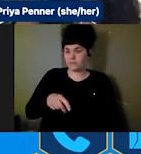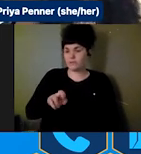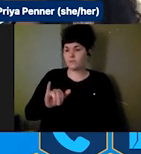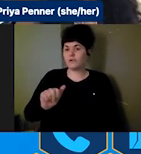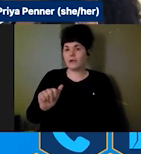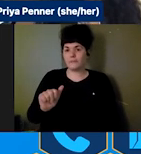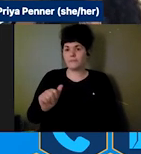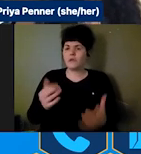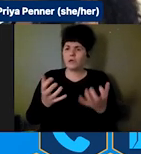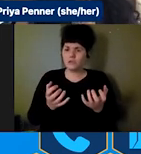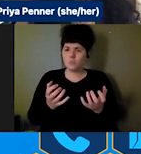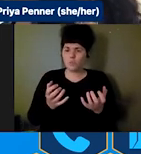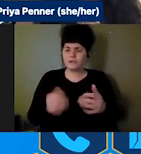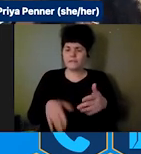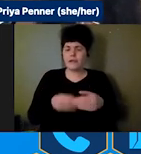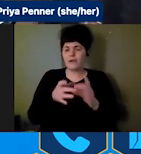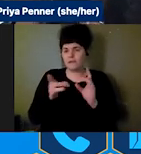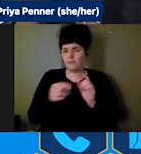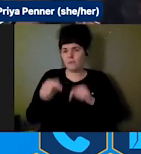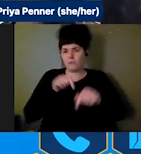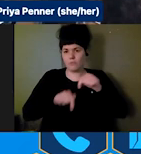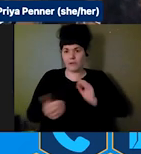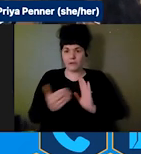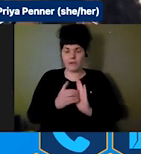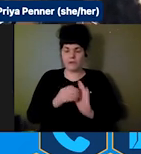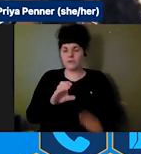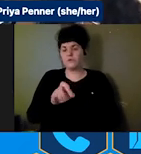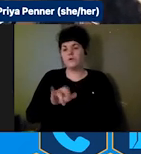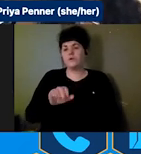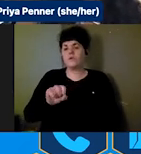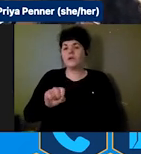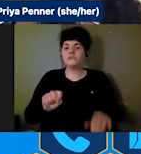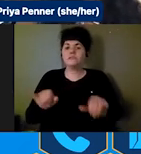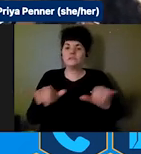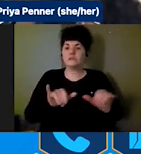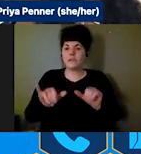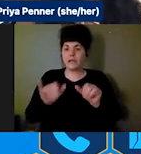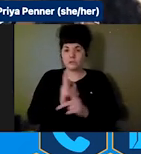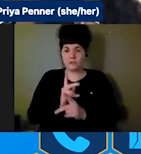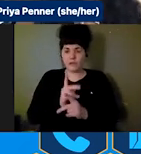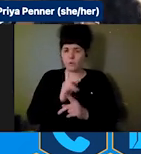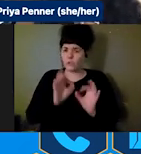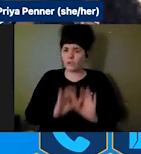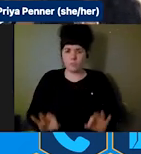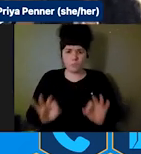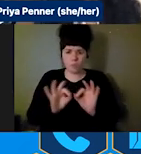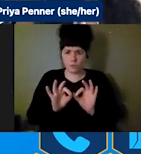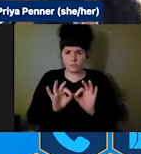back a little bit to crisis standards of care. I think it's so important to really mean not only the ableism